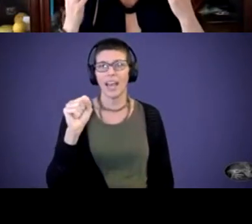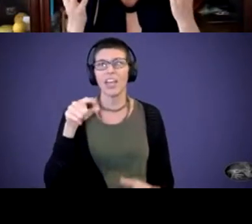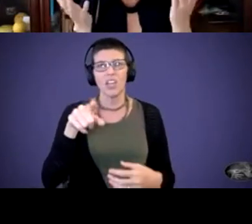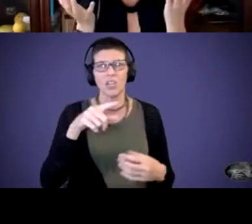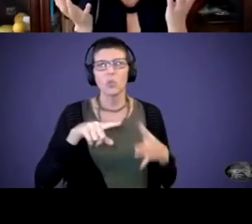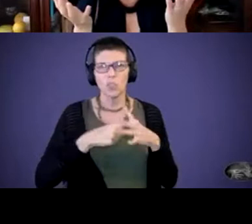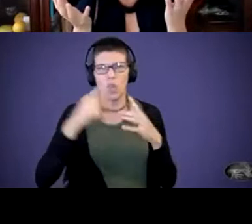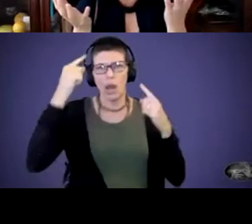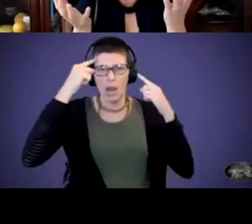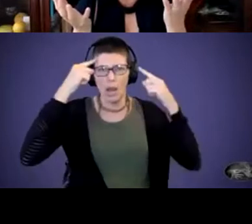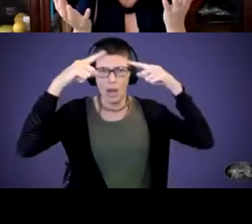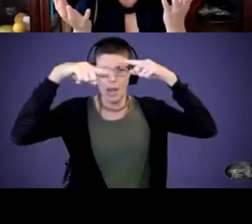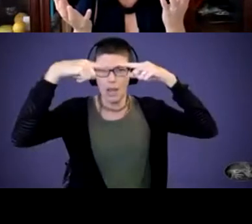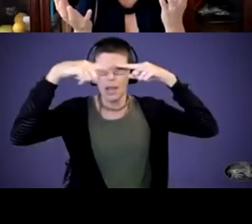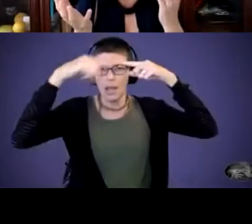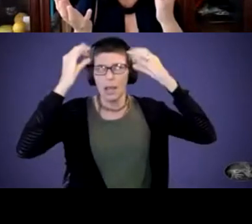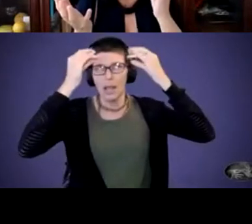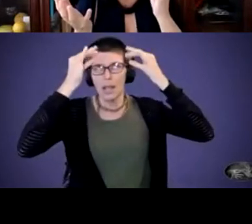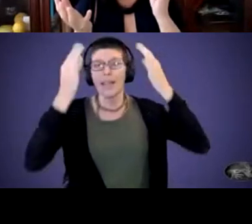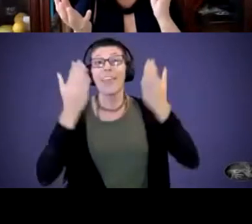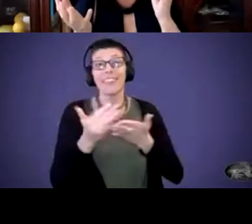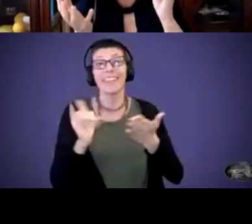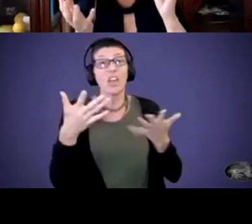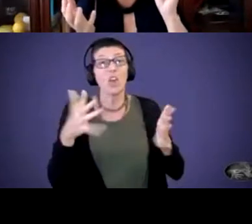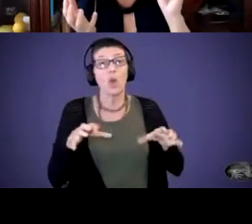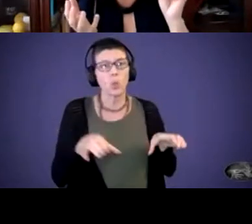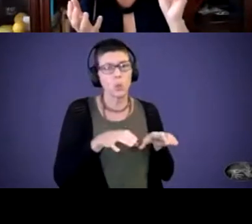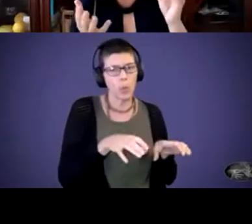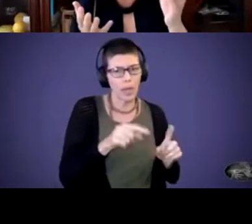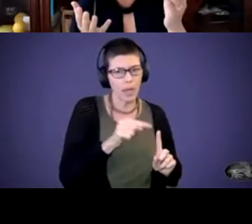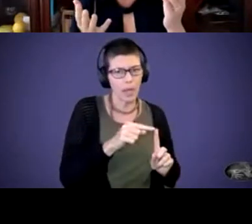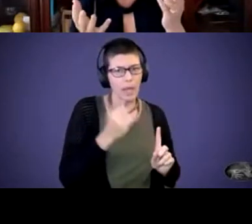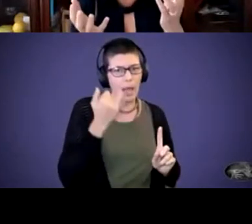things that you're typically doing, and all of a sudden, if you can tag into that. So she got zoo